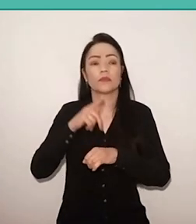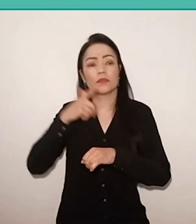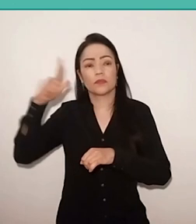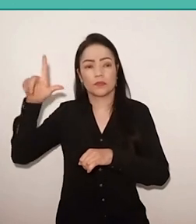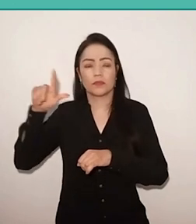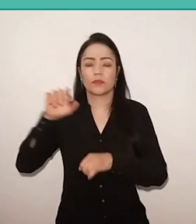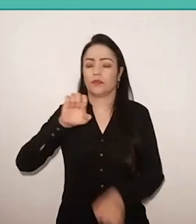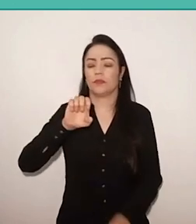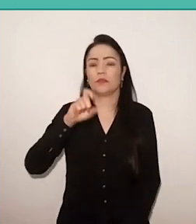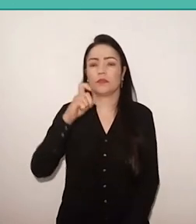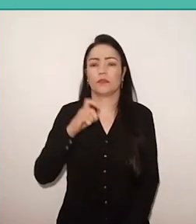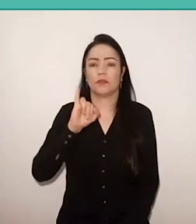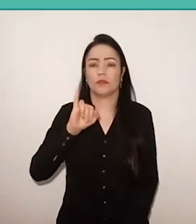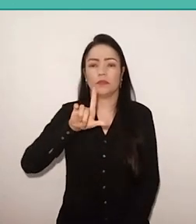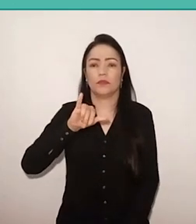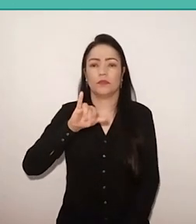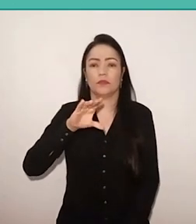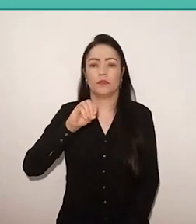therefore, from 1921 to 1964;